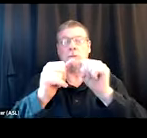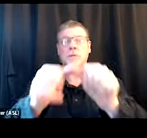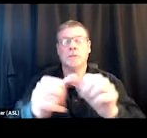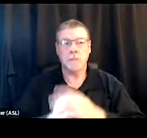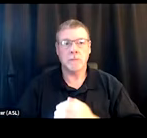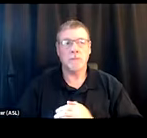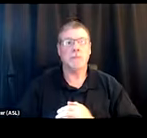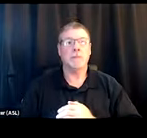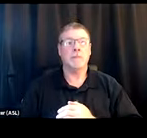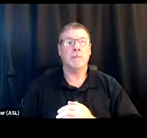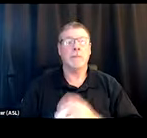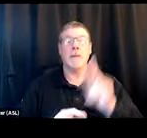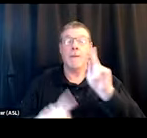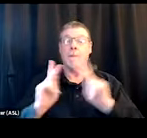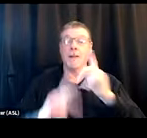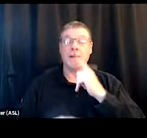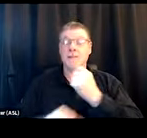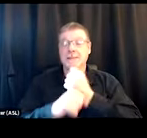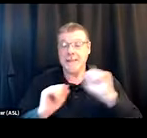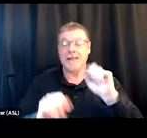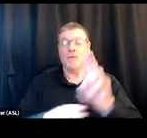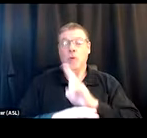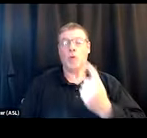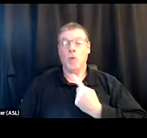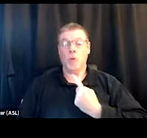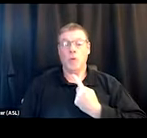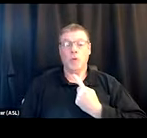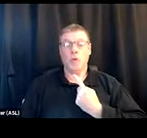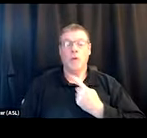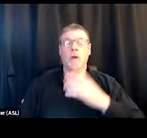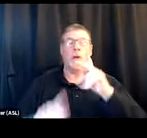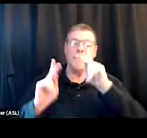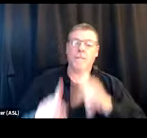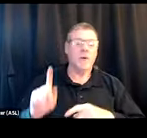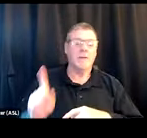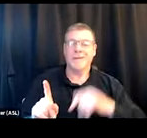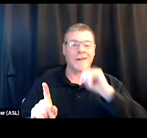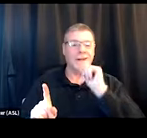people are voicing that sometimes it's safer to use alone than to use with someone who's not a safe person to them.